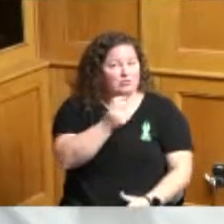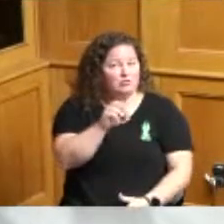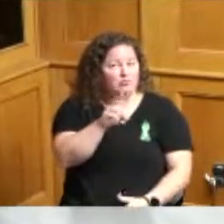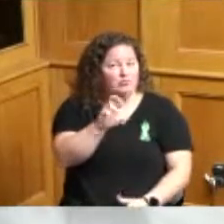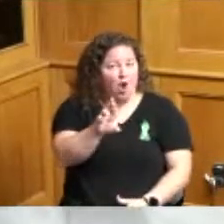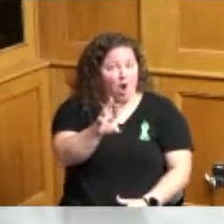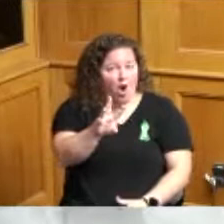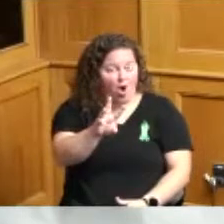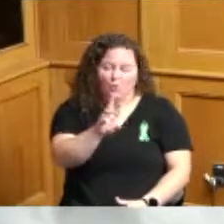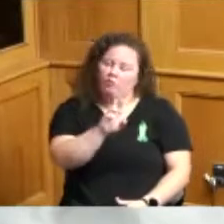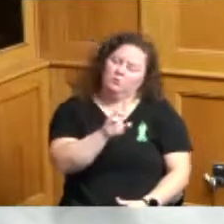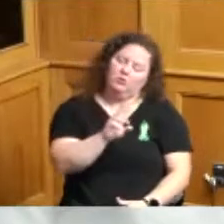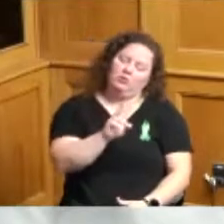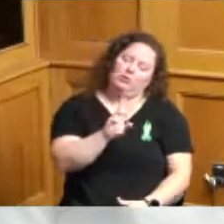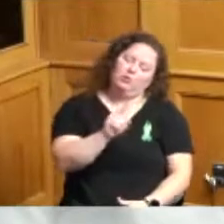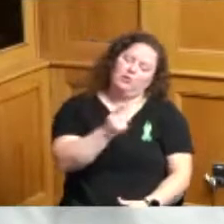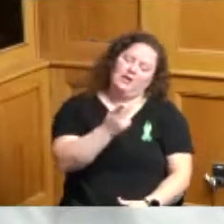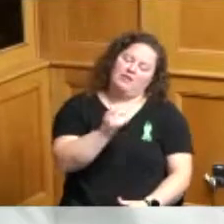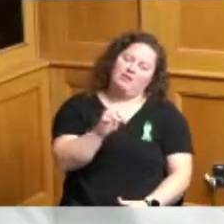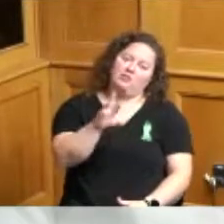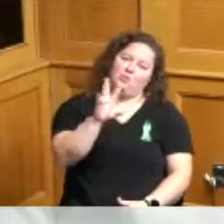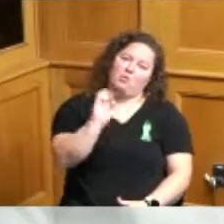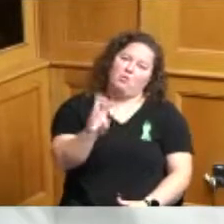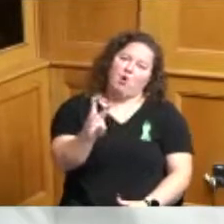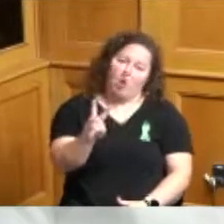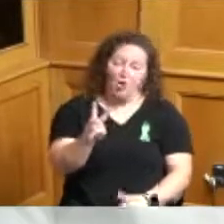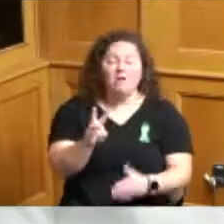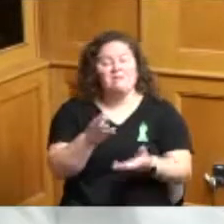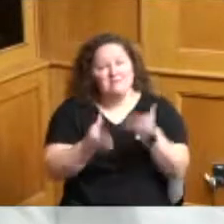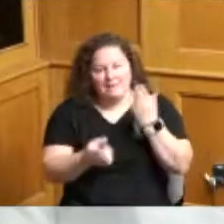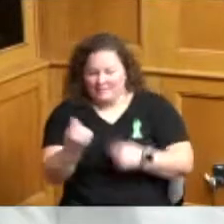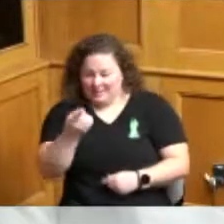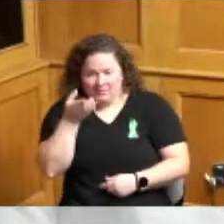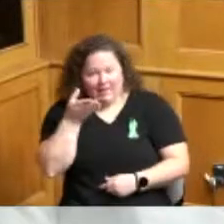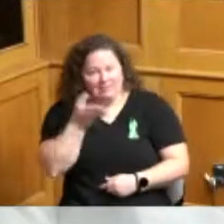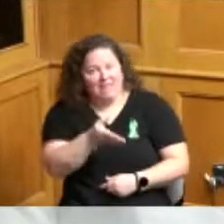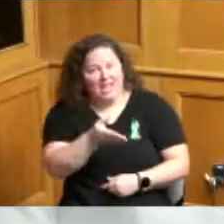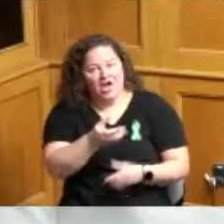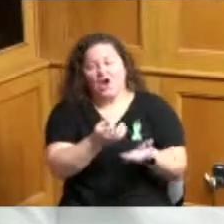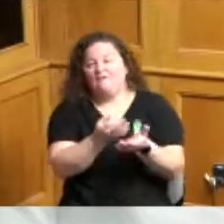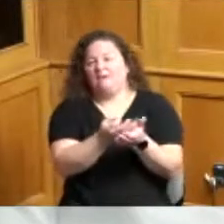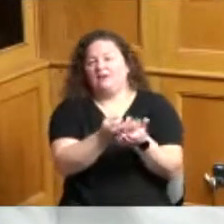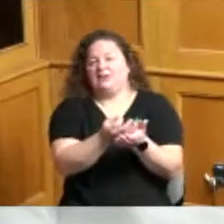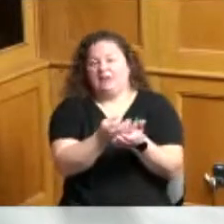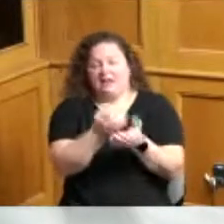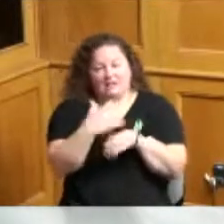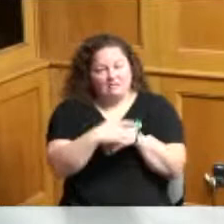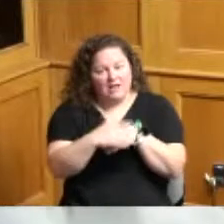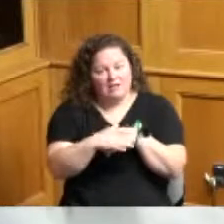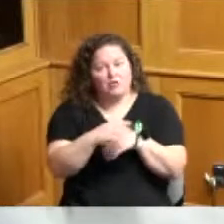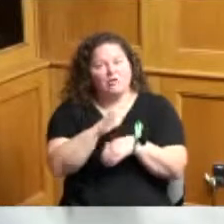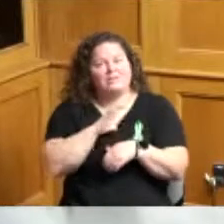something there and maybe there is some some funding over at the convention visitors bureau